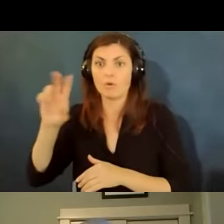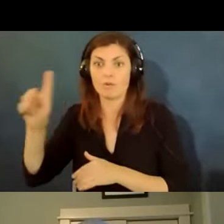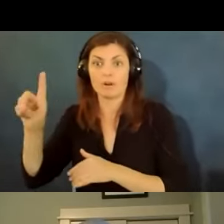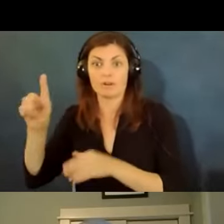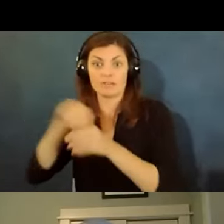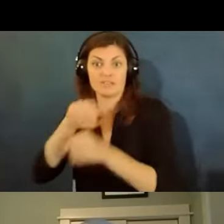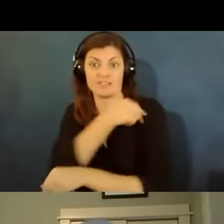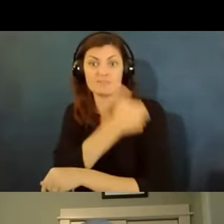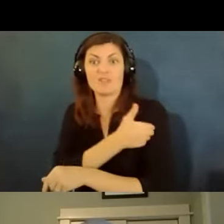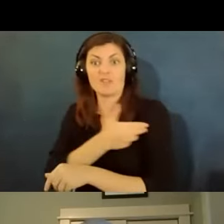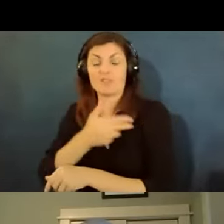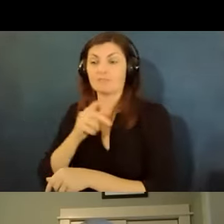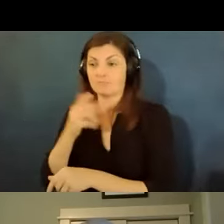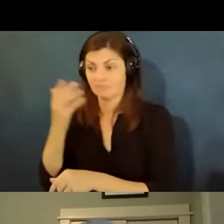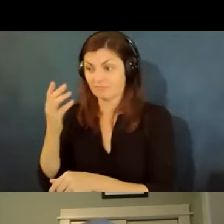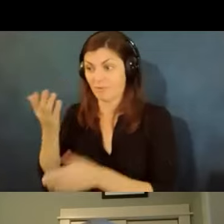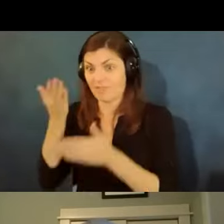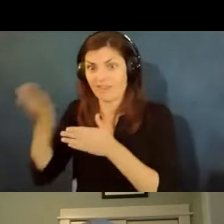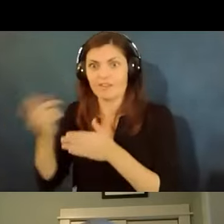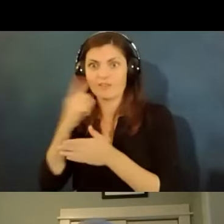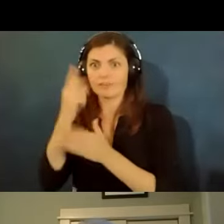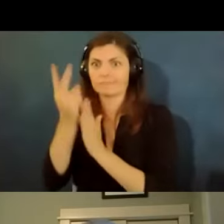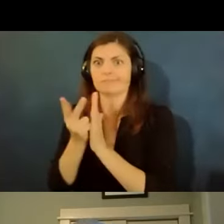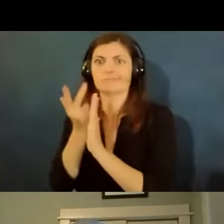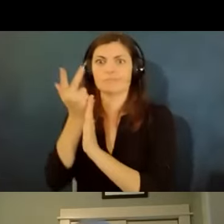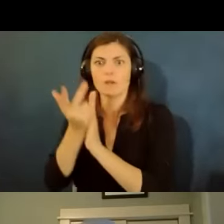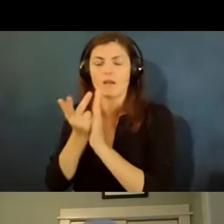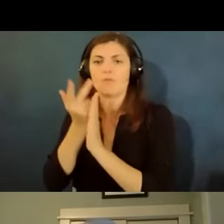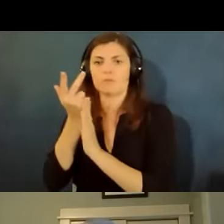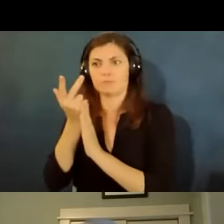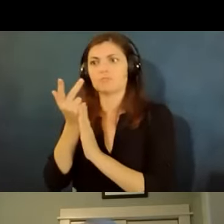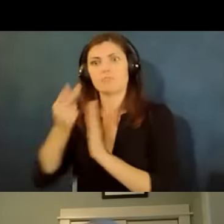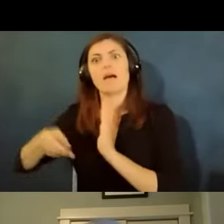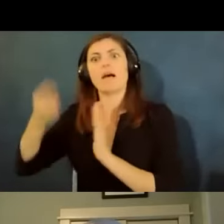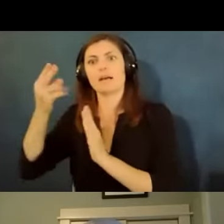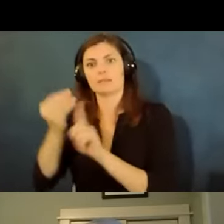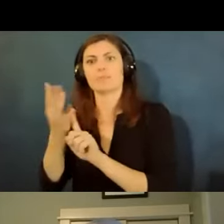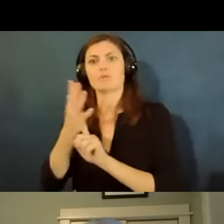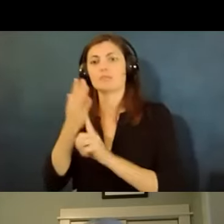might want you to quarantine to make sure you even though you had an n95 mask and a face shield